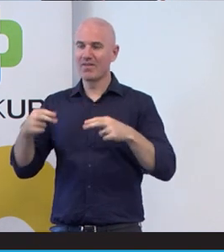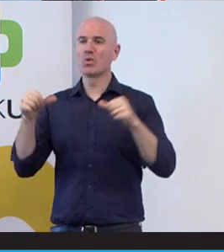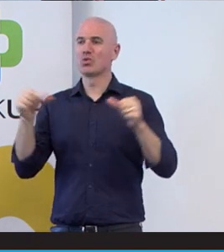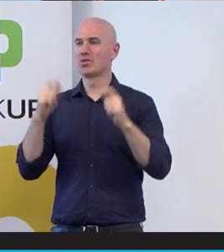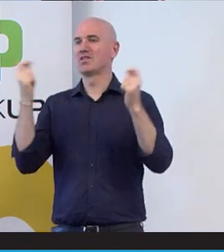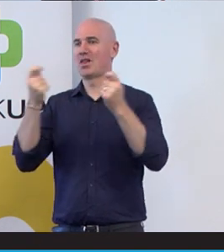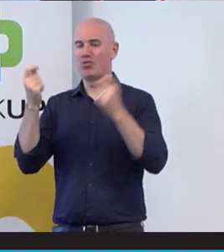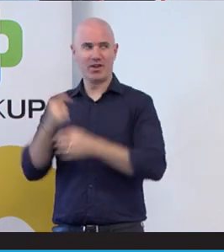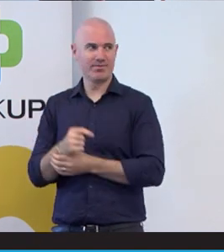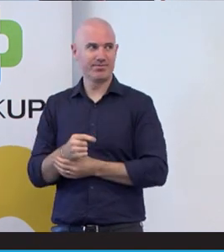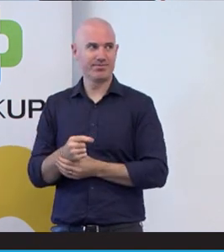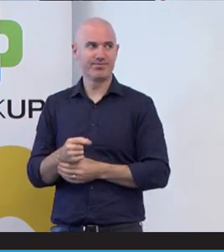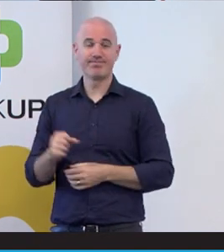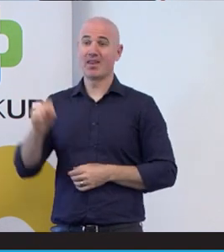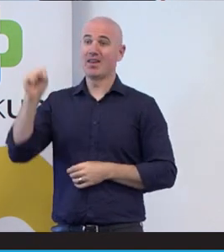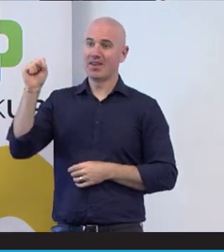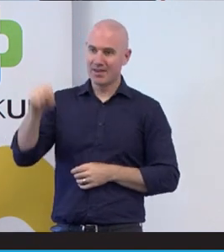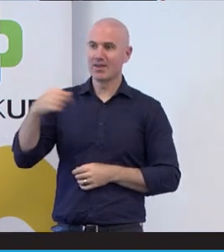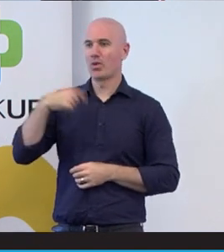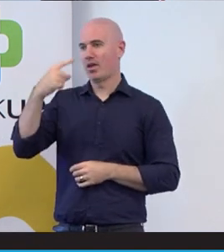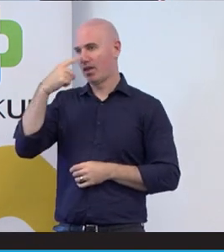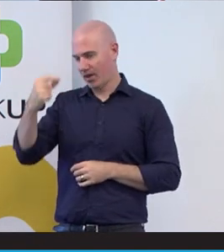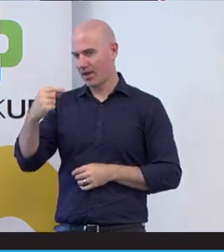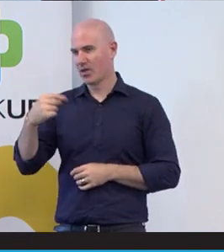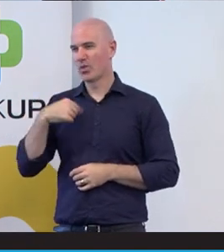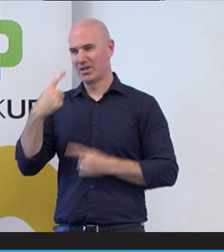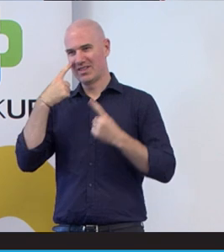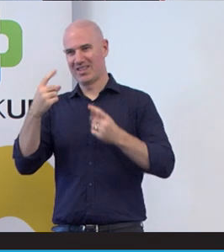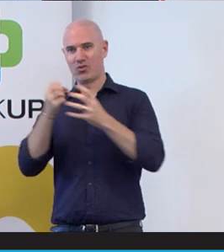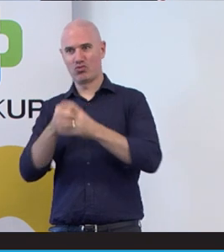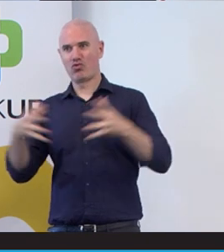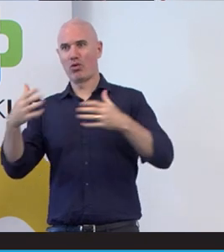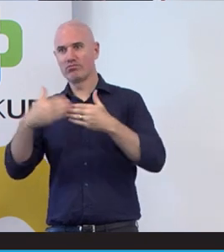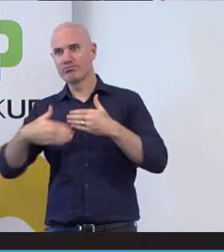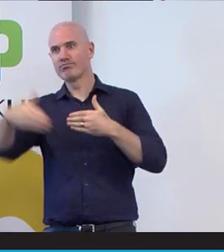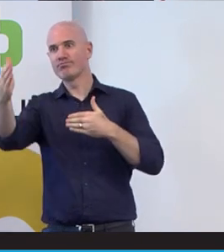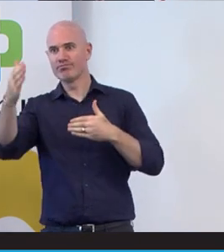Yes we can. And we want to see that quote and beyond the future and reach that target. And